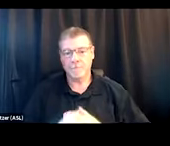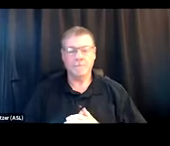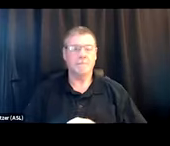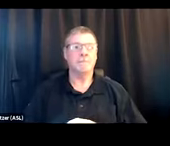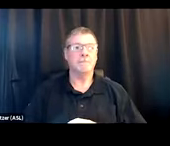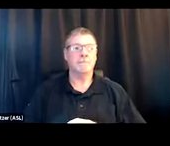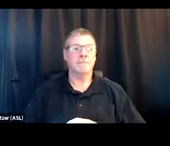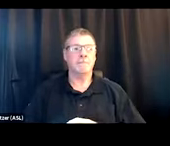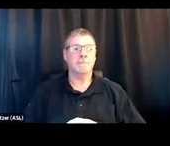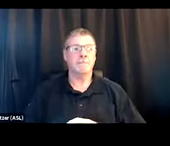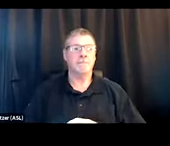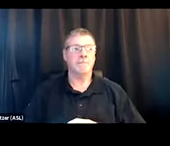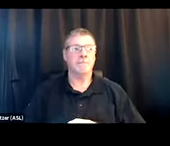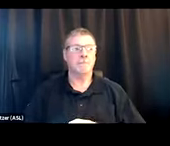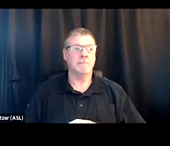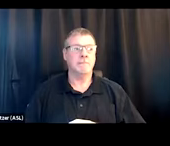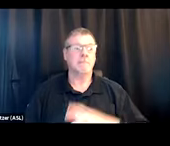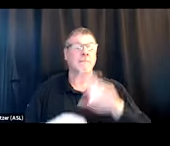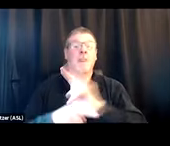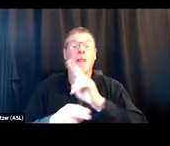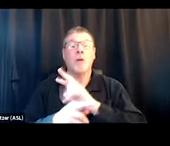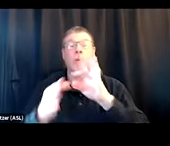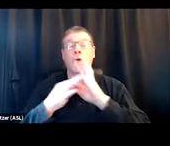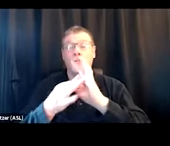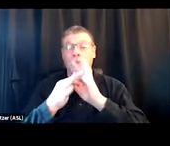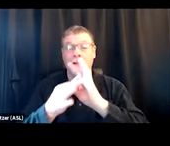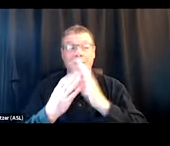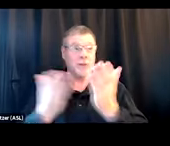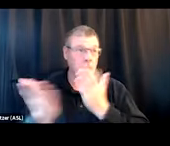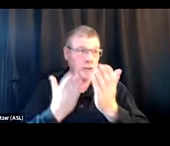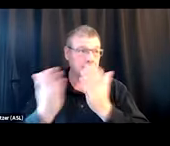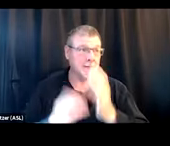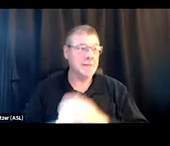Reducing and eliminating drug-use-related service suspensions. I'll never get over the policy.